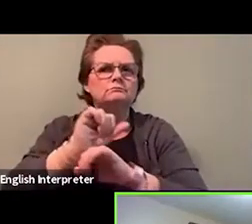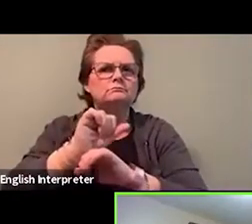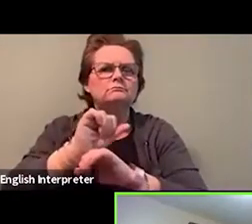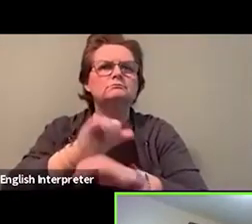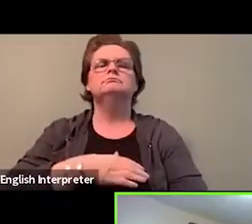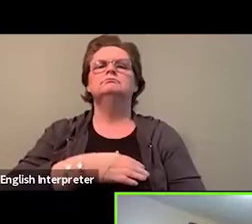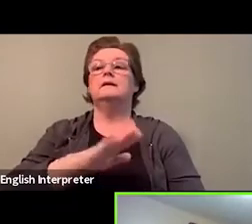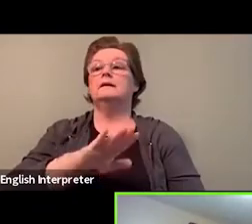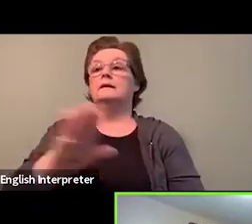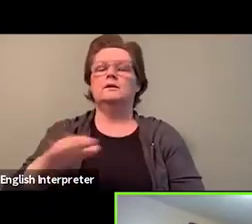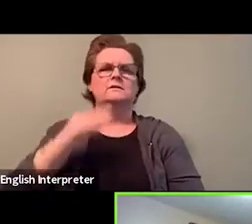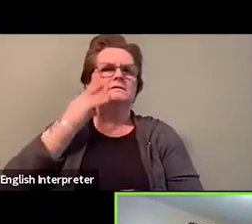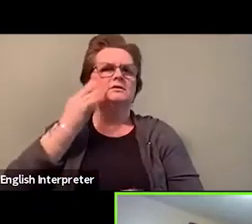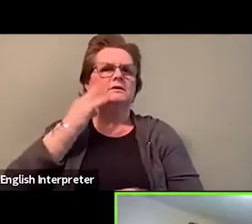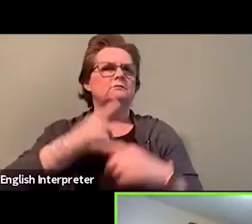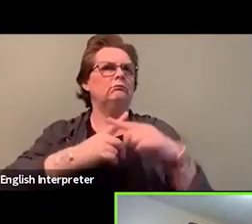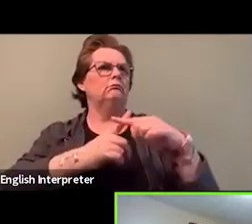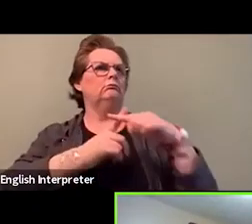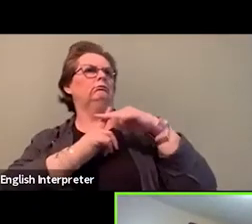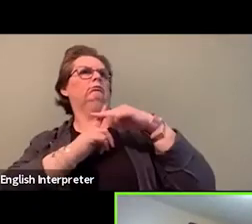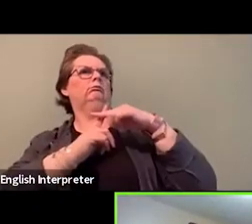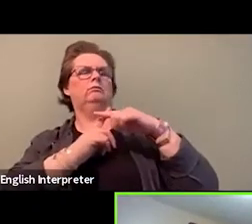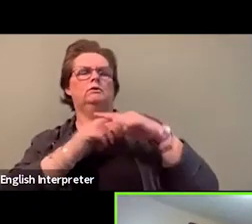and how we can create safer space